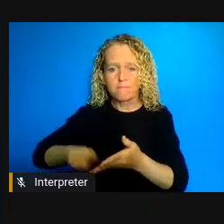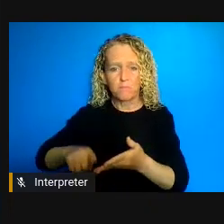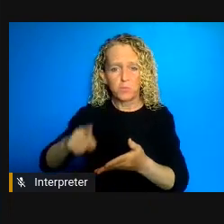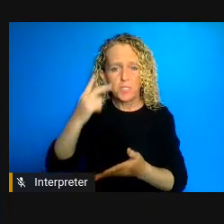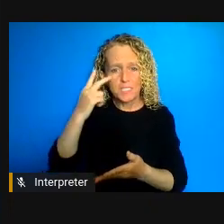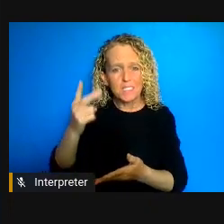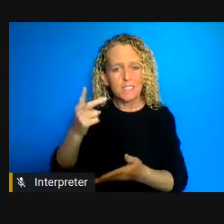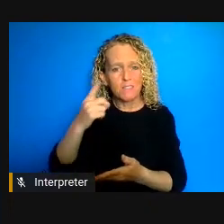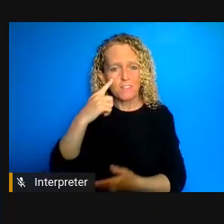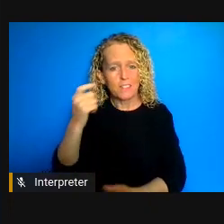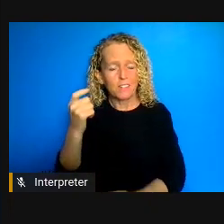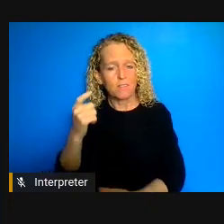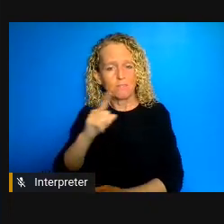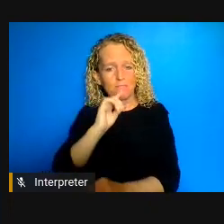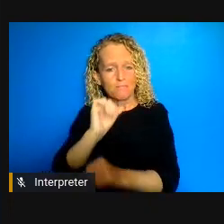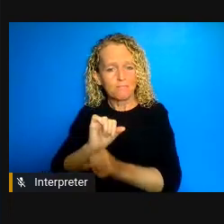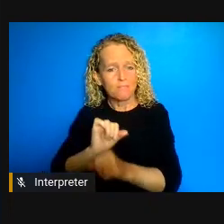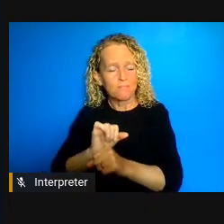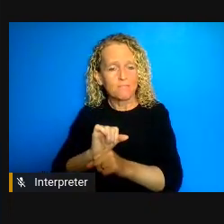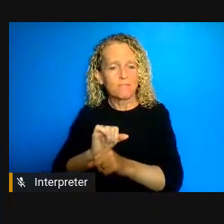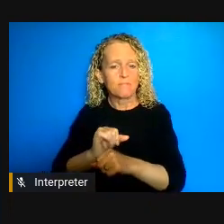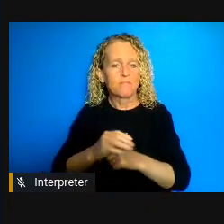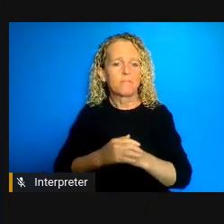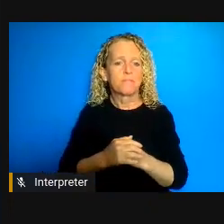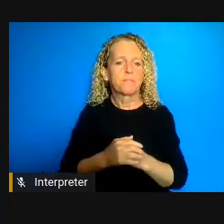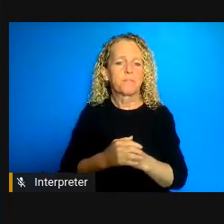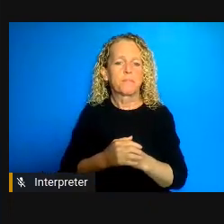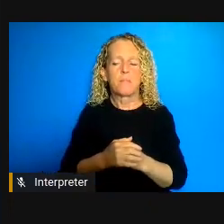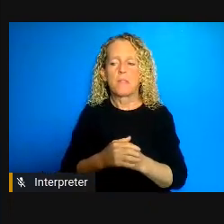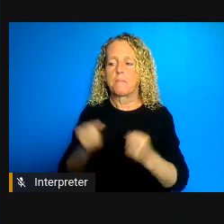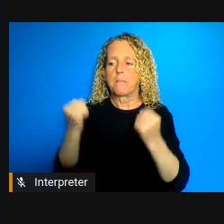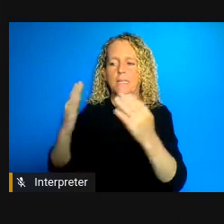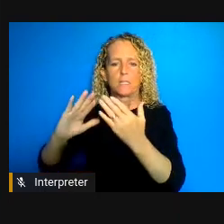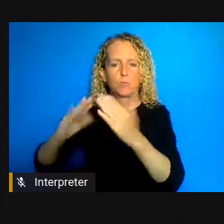many of us are hoping for is that we're gonna finally see something of a turning point